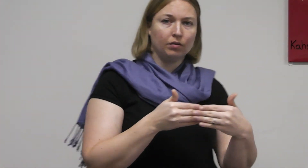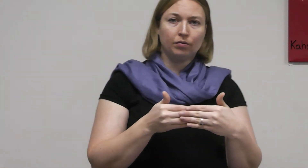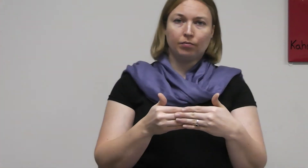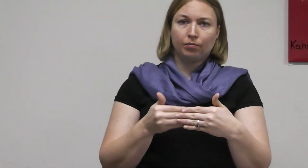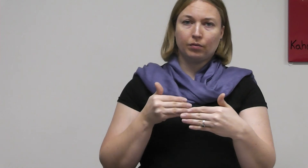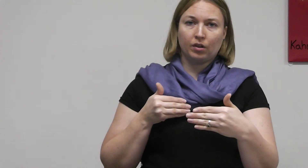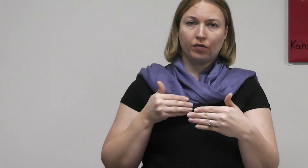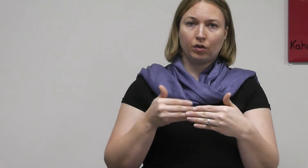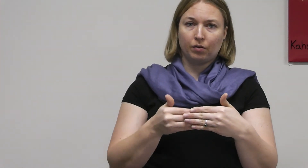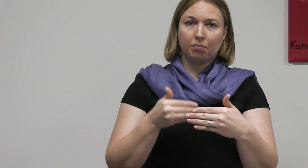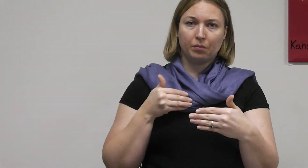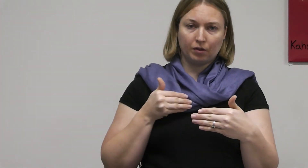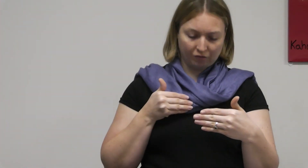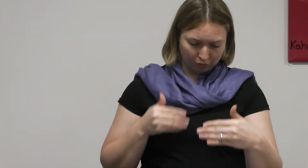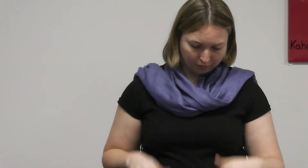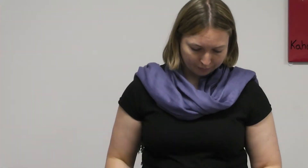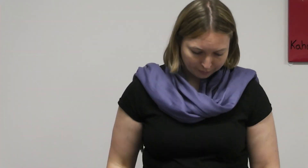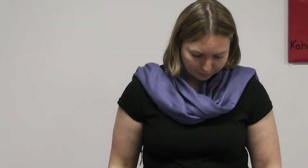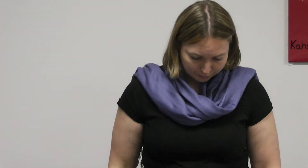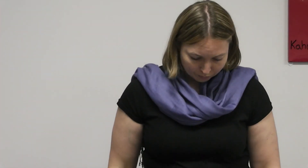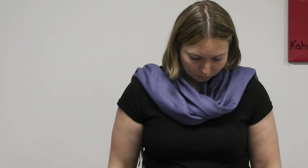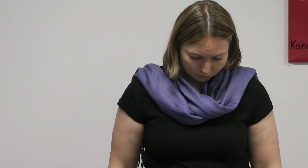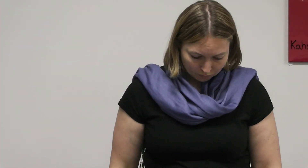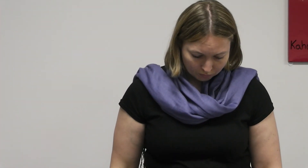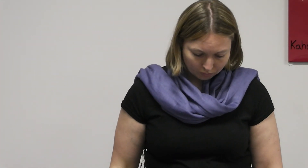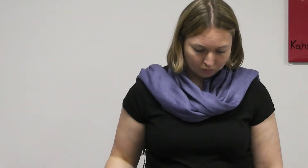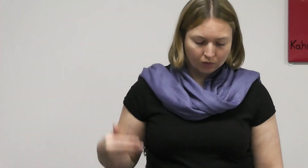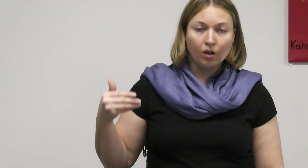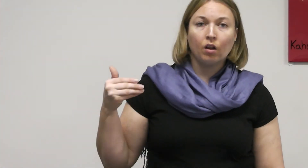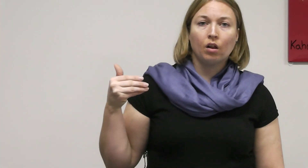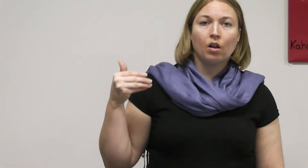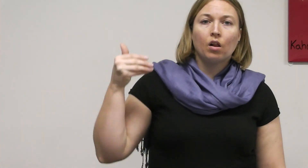LATER-ON